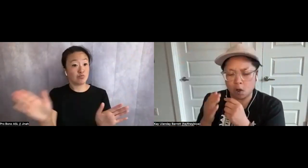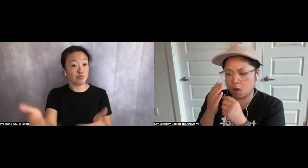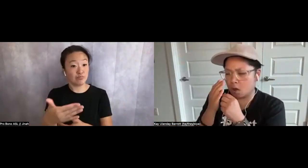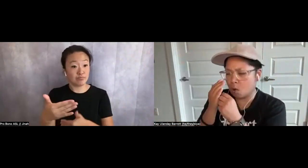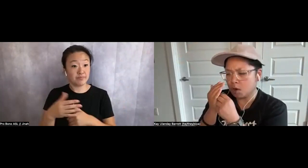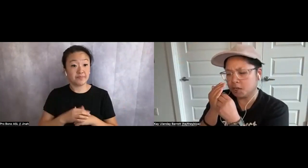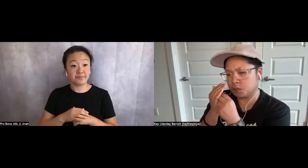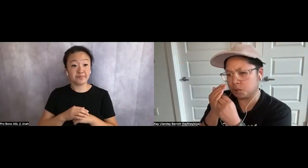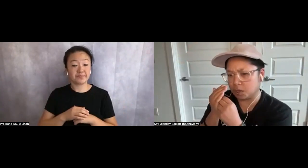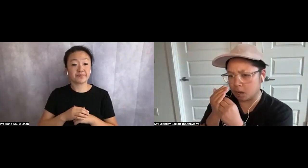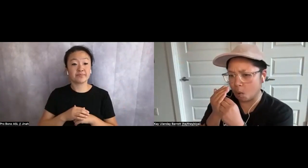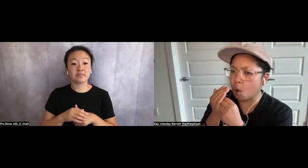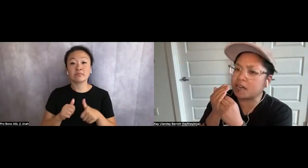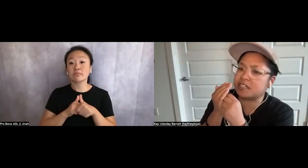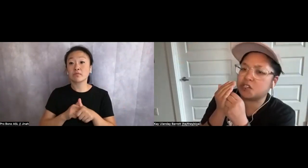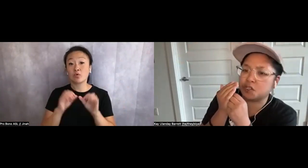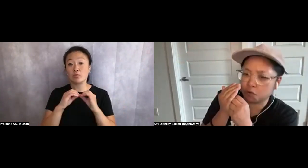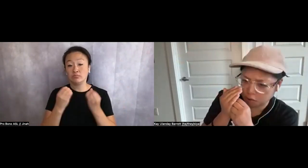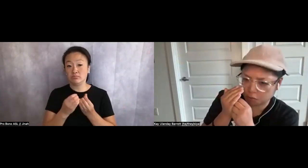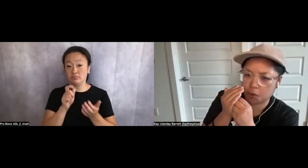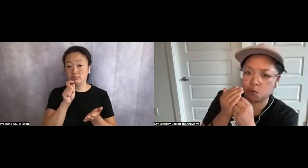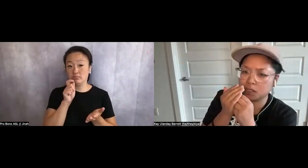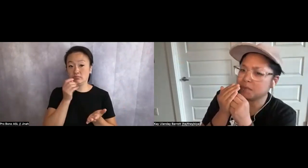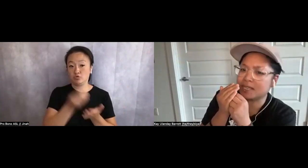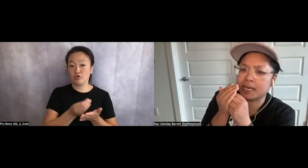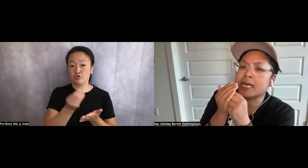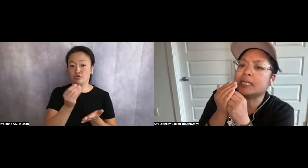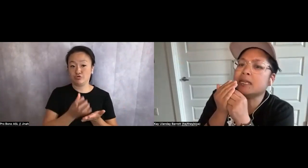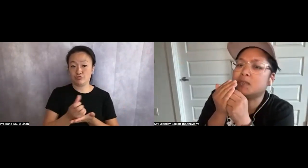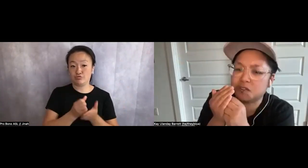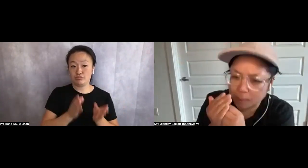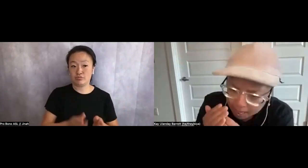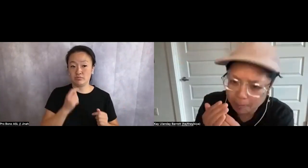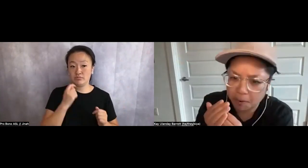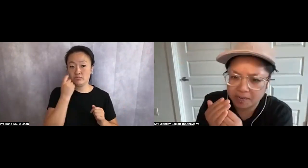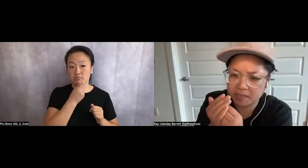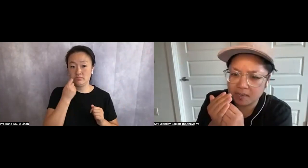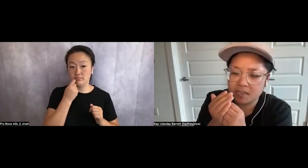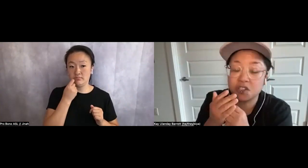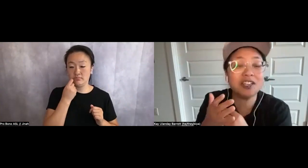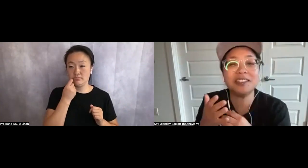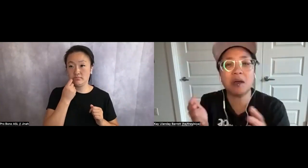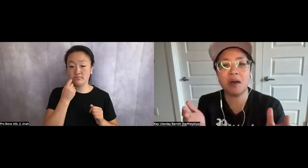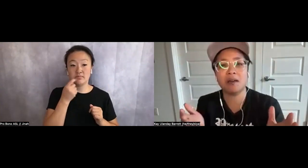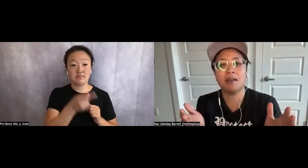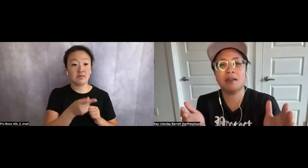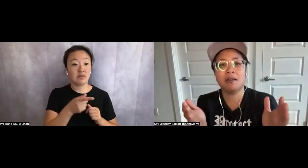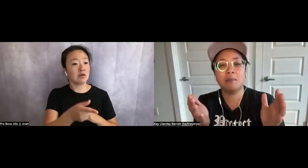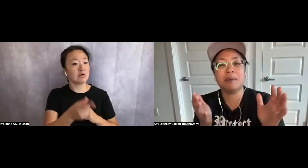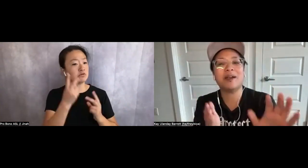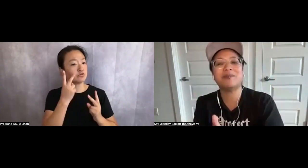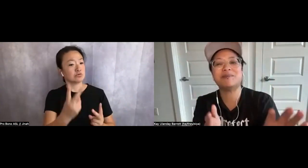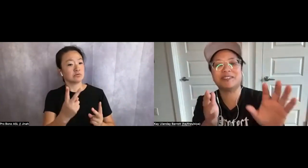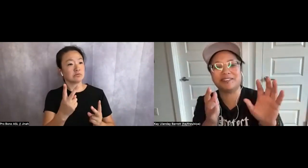According to the organization's treasurer, whose lipstick glimpsed blackberries, she saw parables